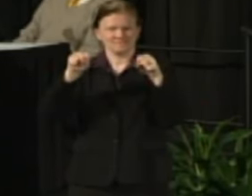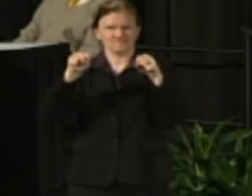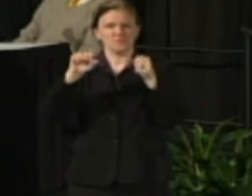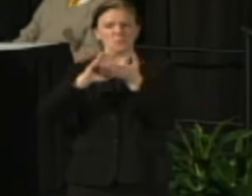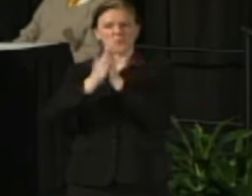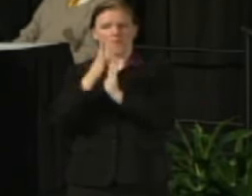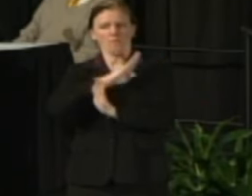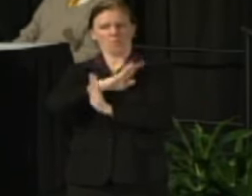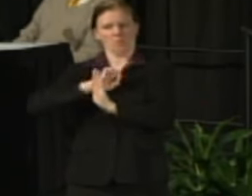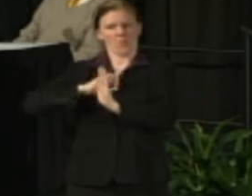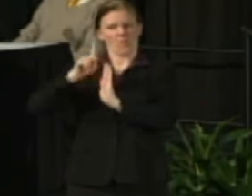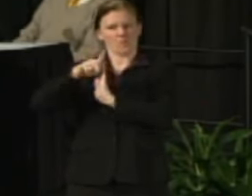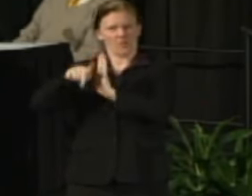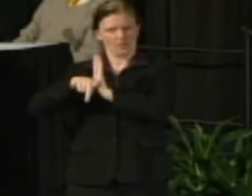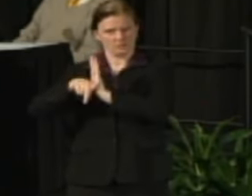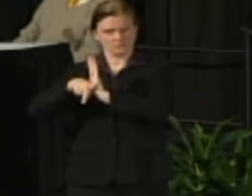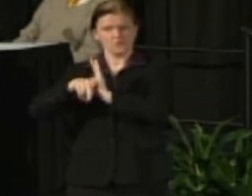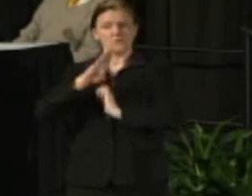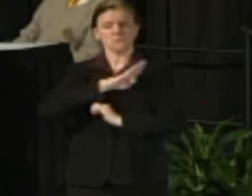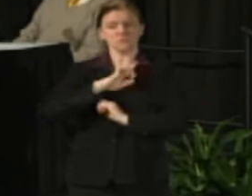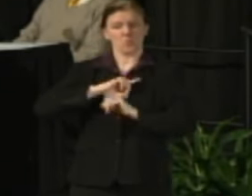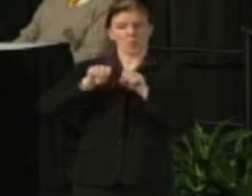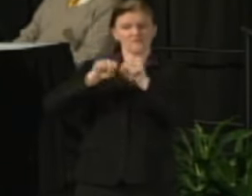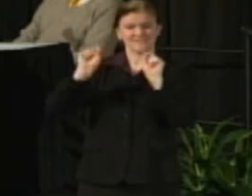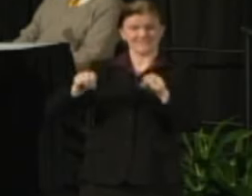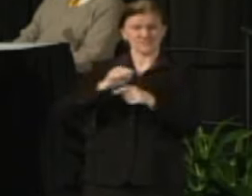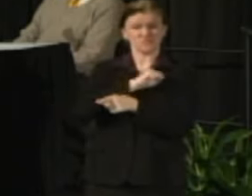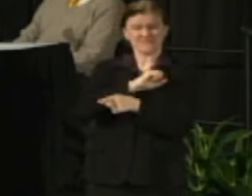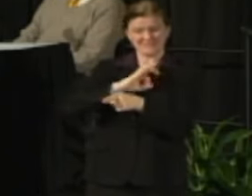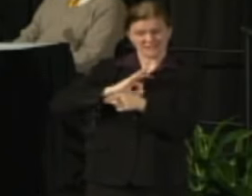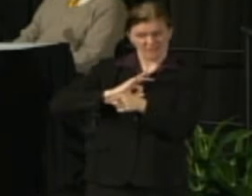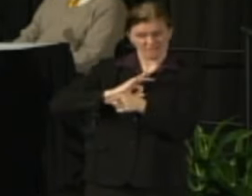so in conjunction with the Board System, Administration staff would work